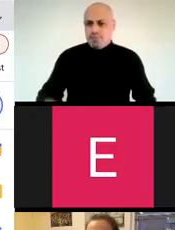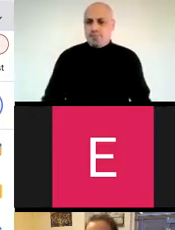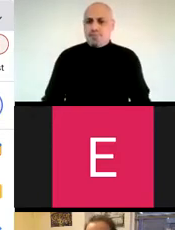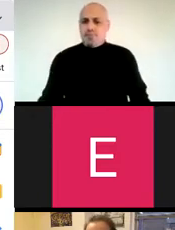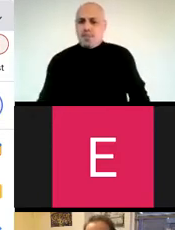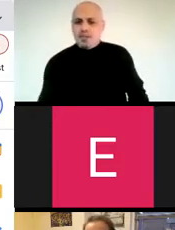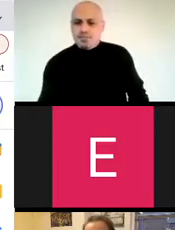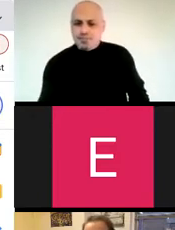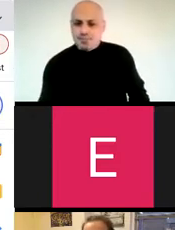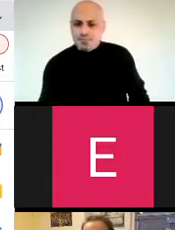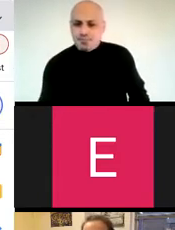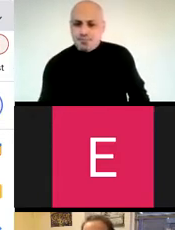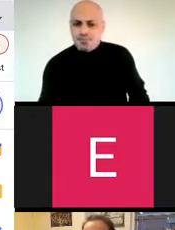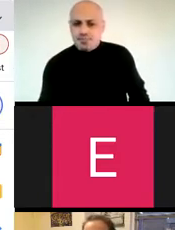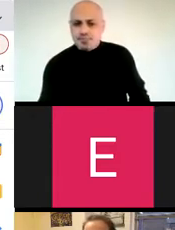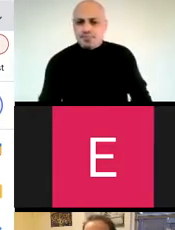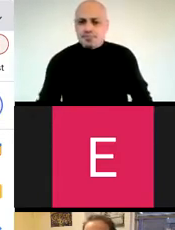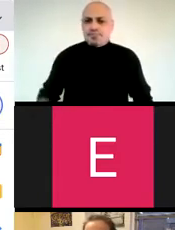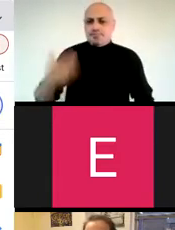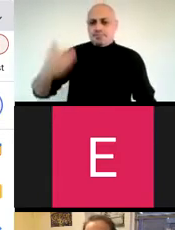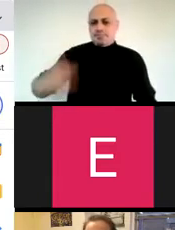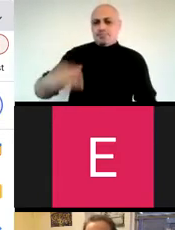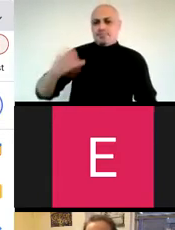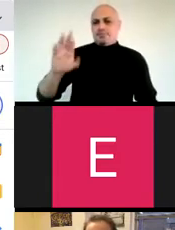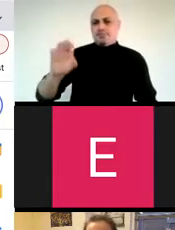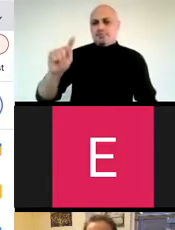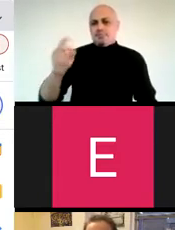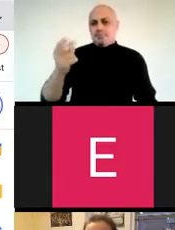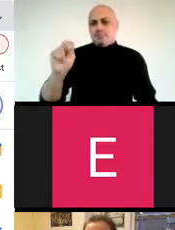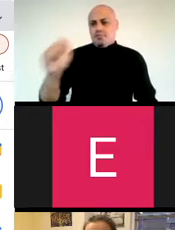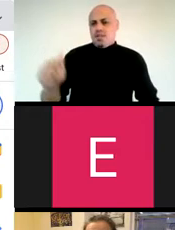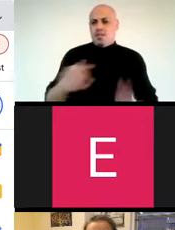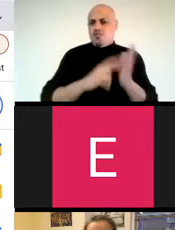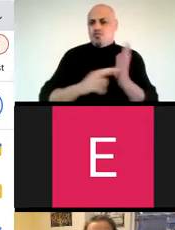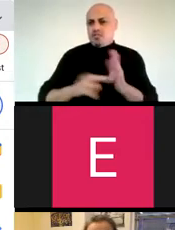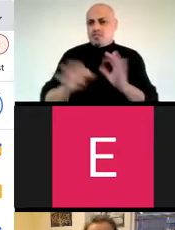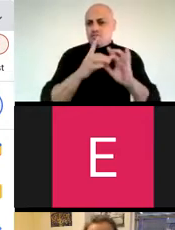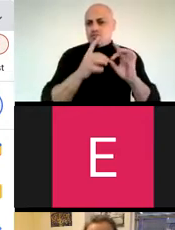I'm going to hit record. I'm Christina Katopodis, I'm the Research Associate and